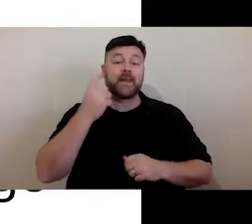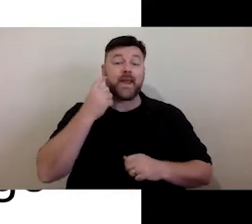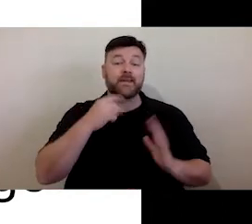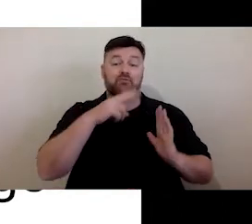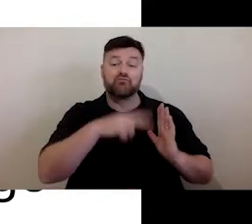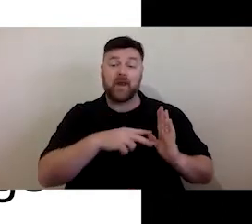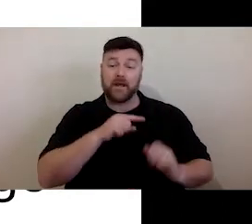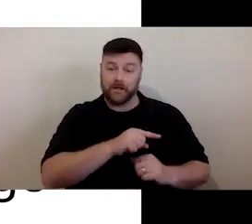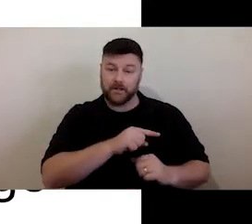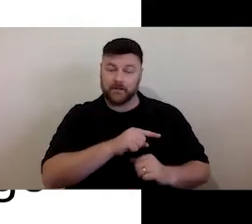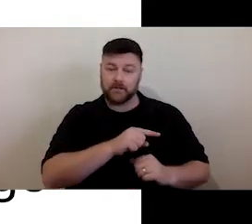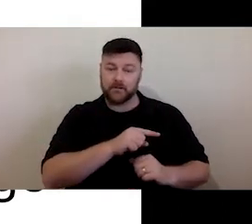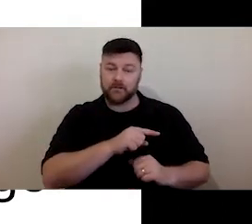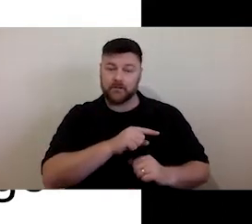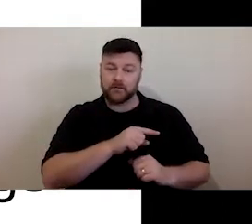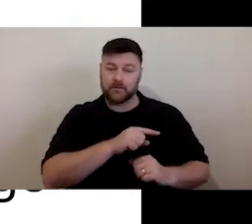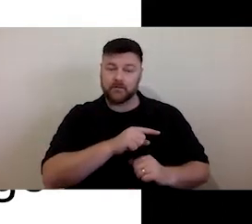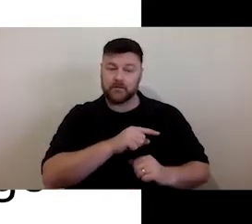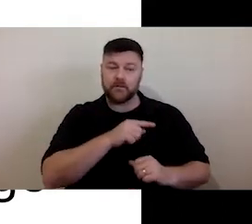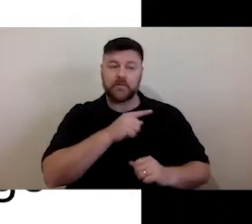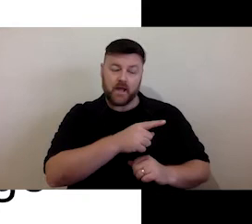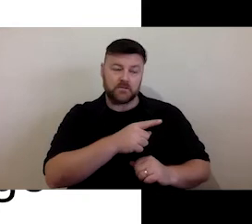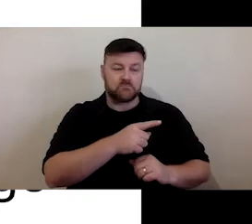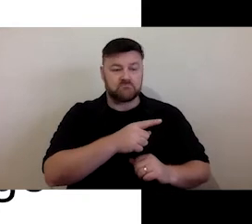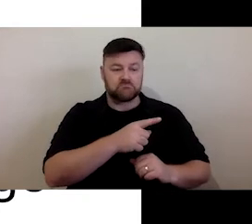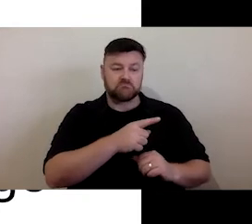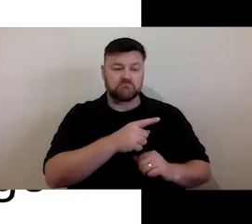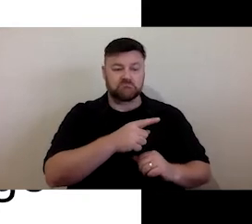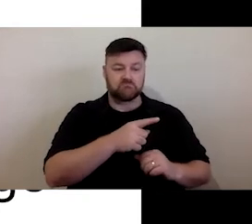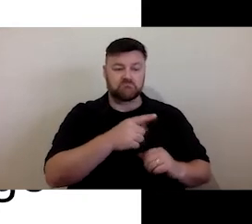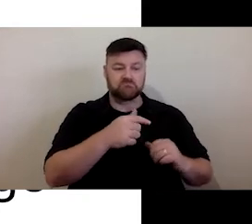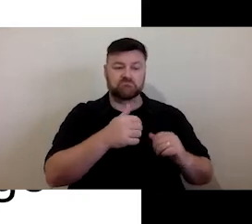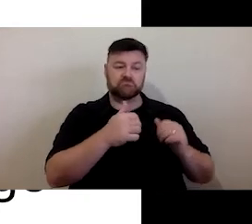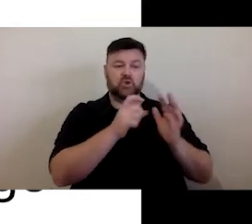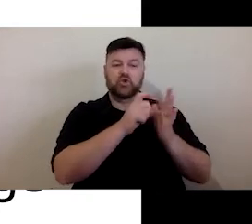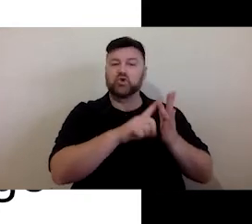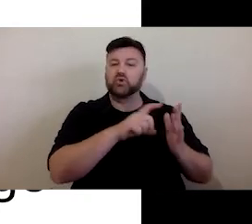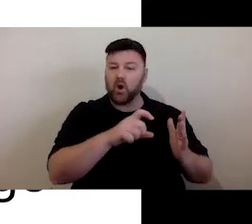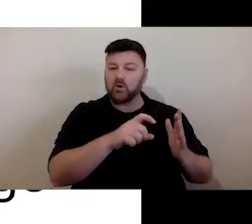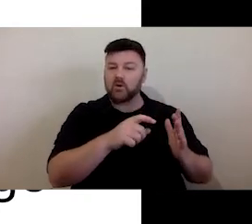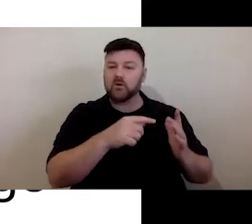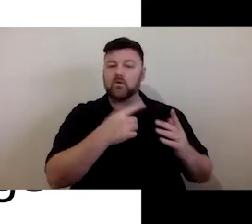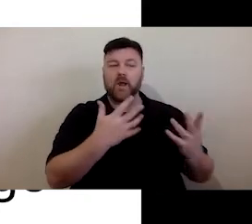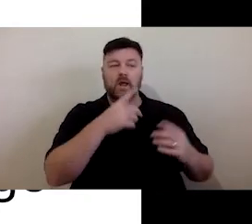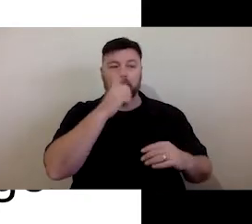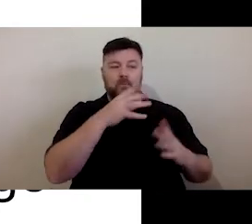documents that are directed at people who may have some learning difficulties.